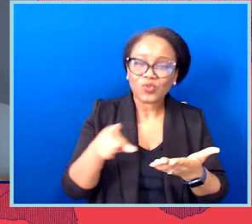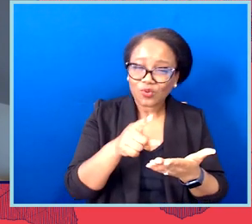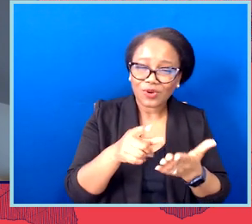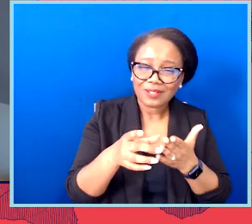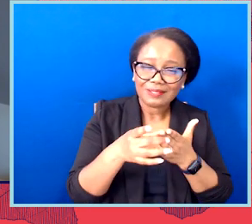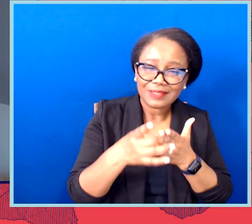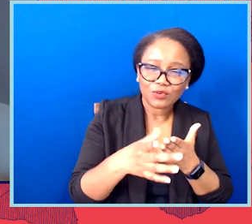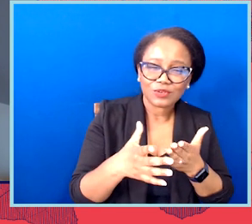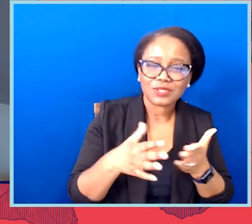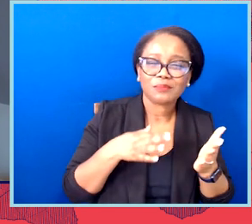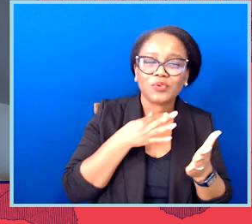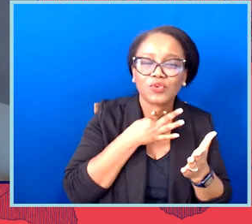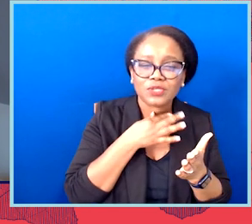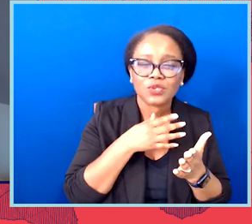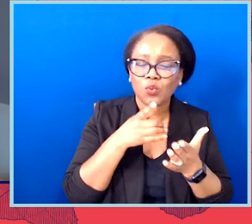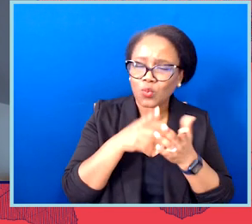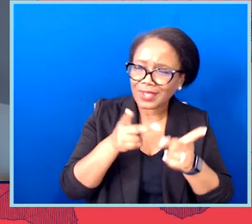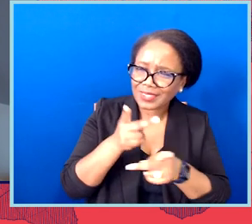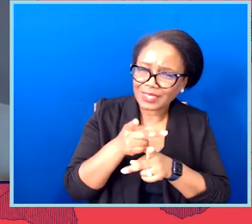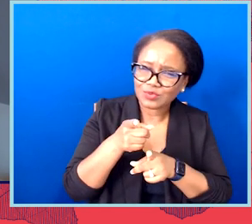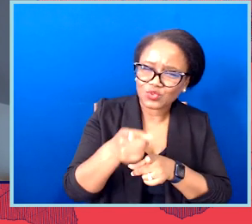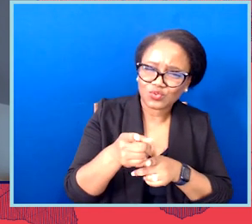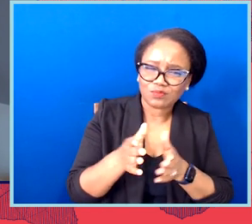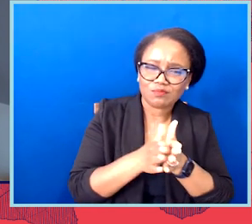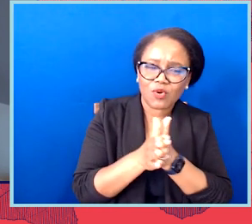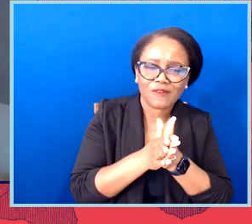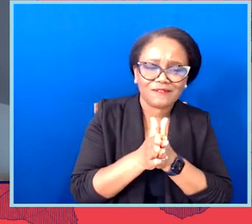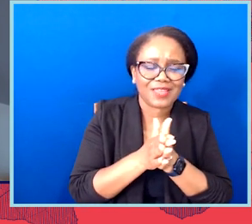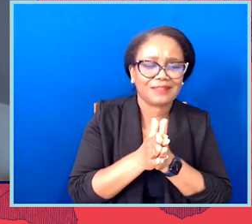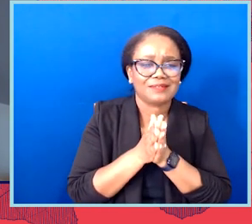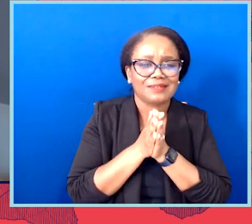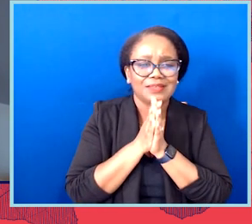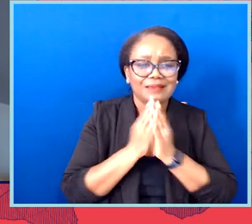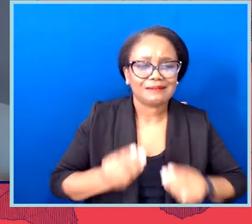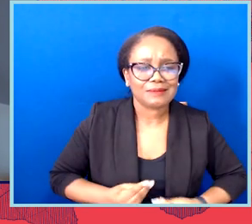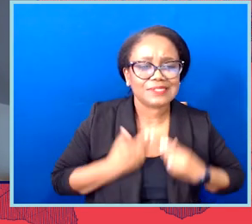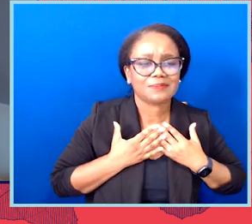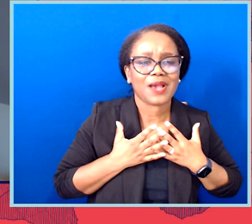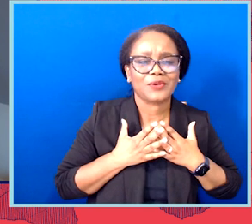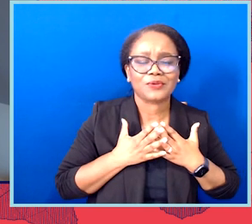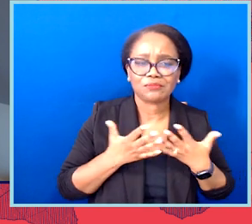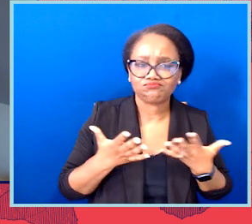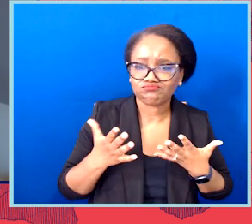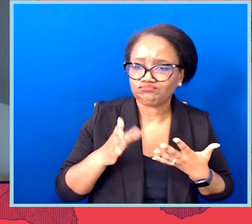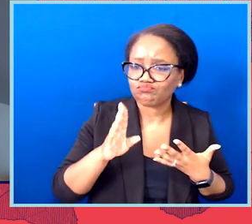ups and downs, as we've just heard, what keeps you motivated and energized and inspired?